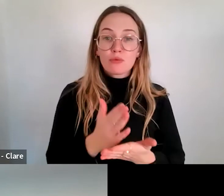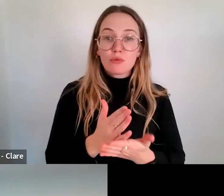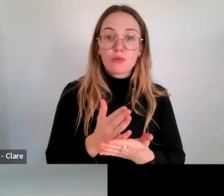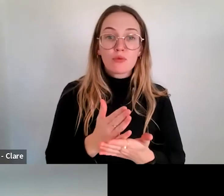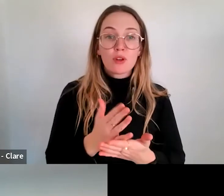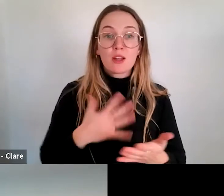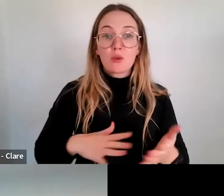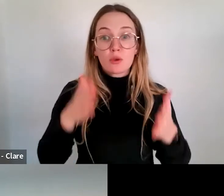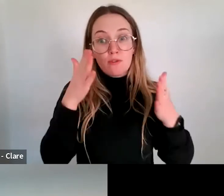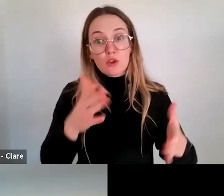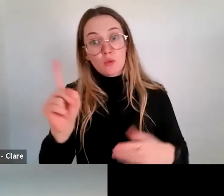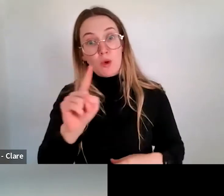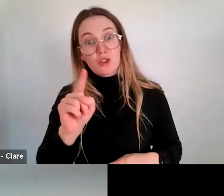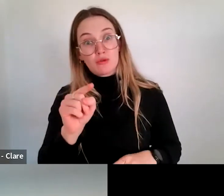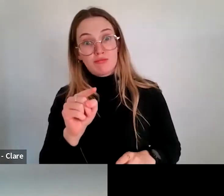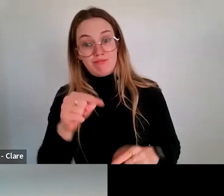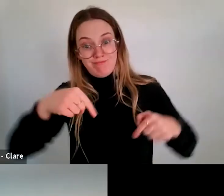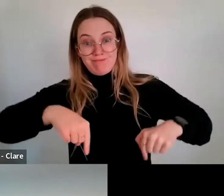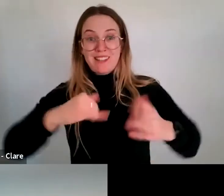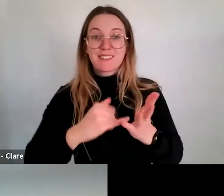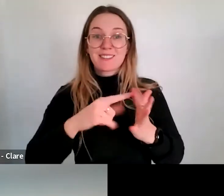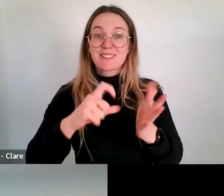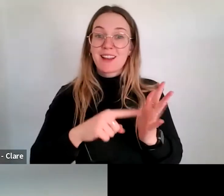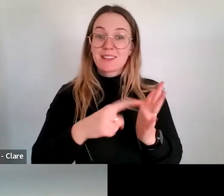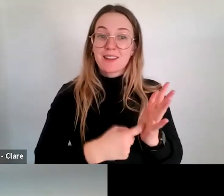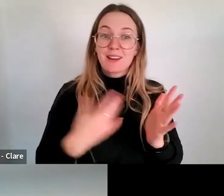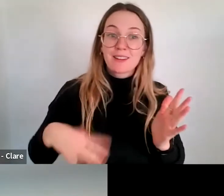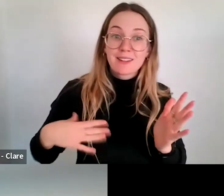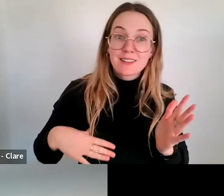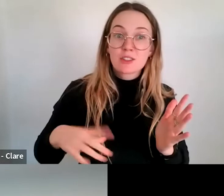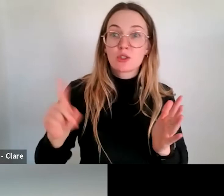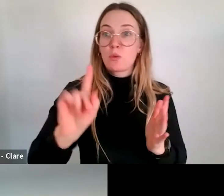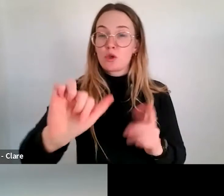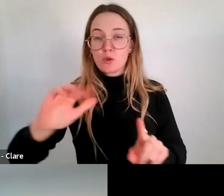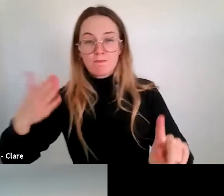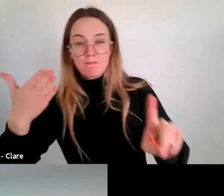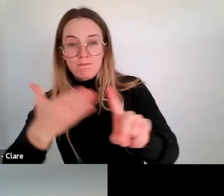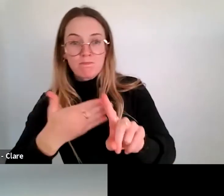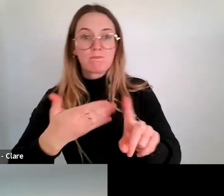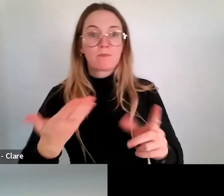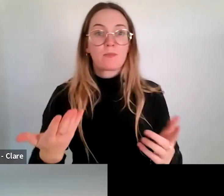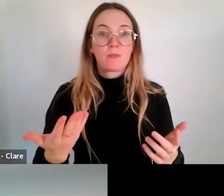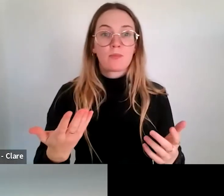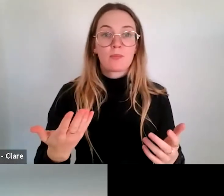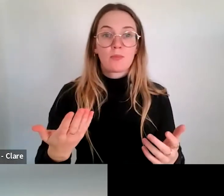needs - you know, where your artistic ambition lies. Where you think support